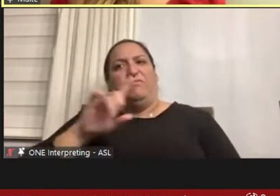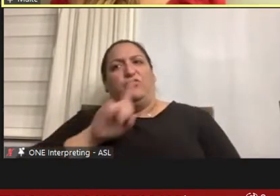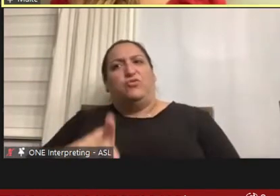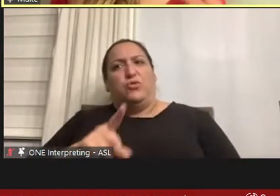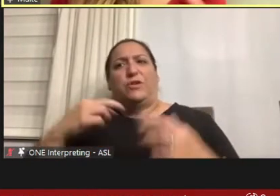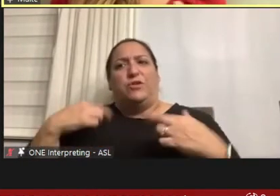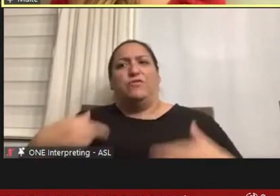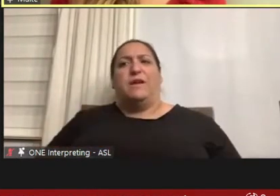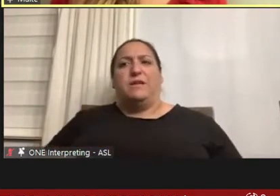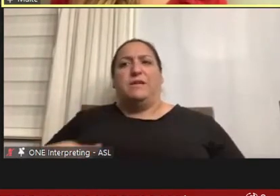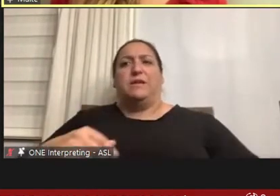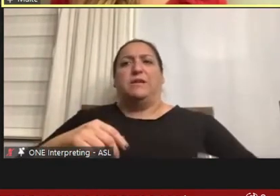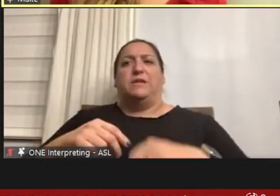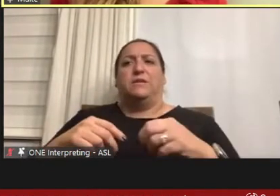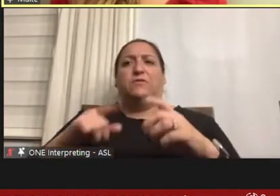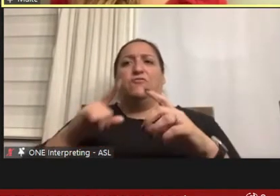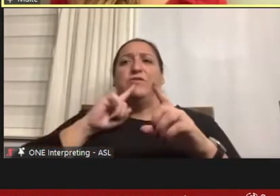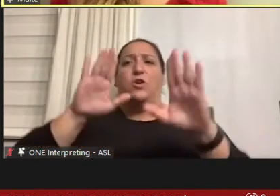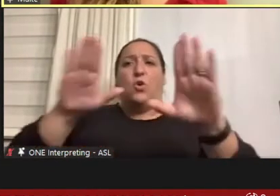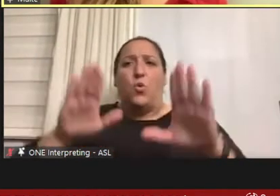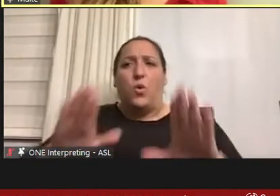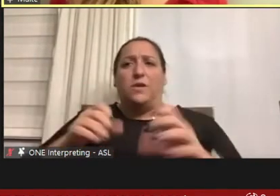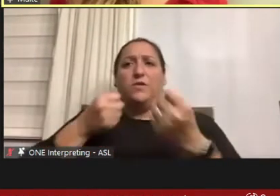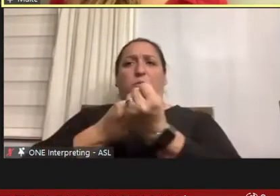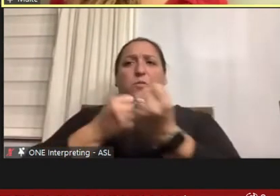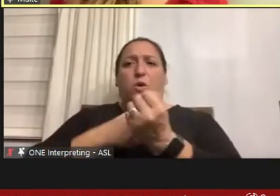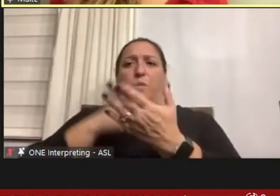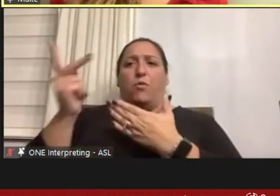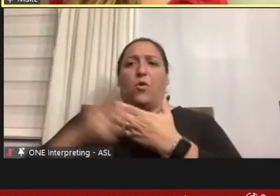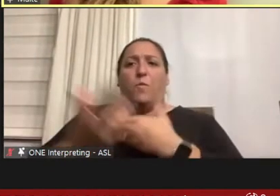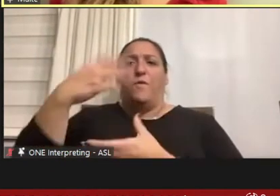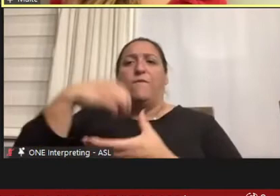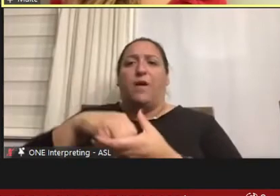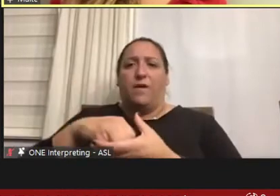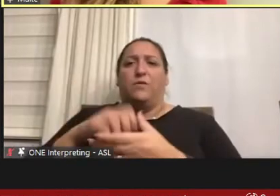It has been really wonderful and supportive to be part of this program. I've been so lucky.